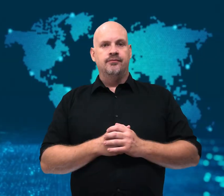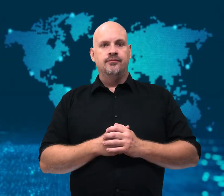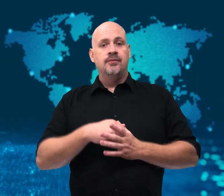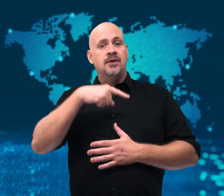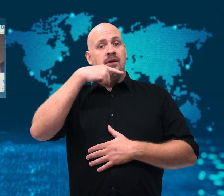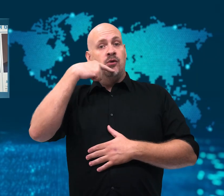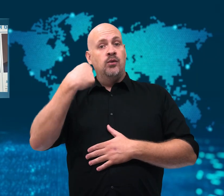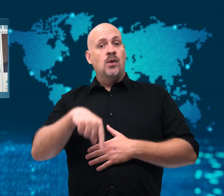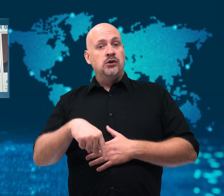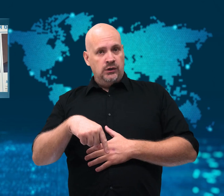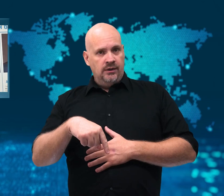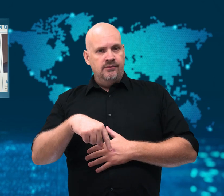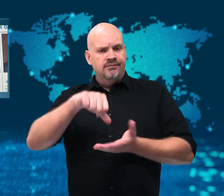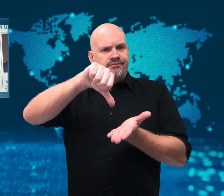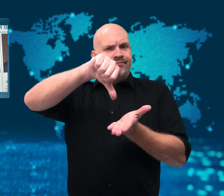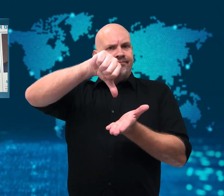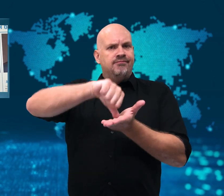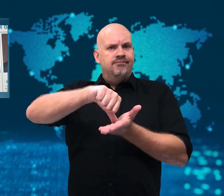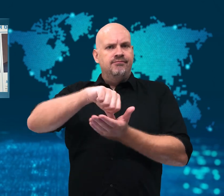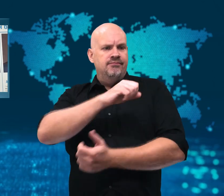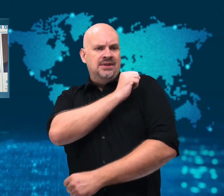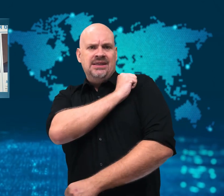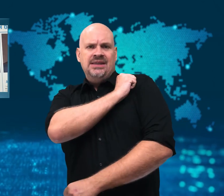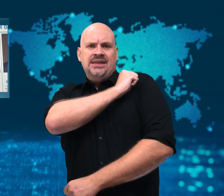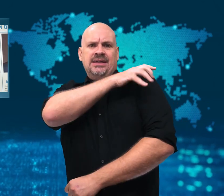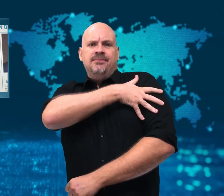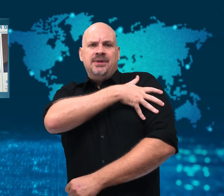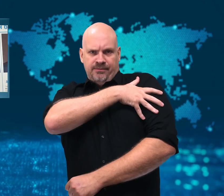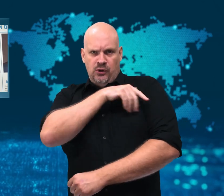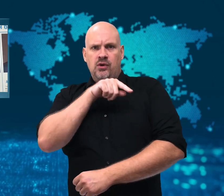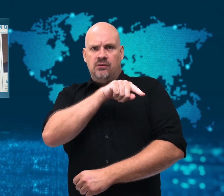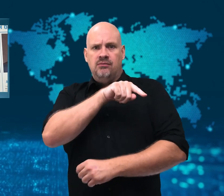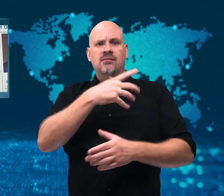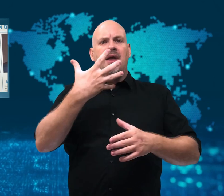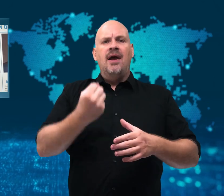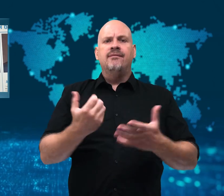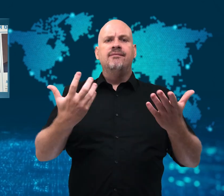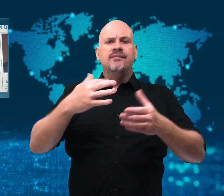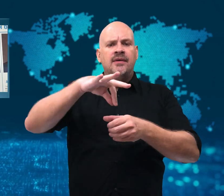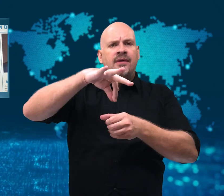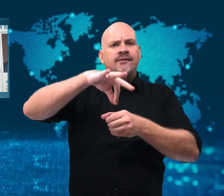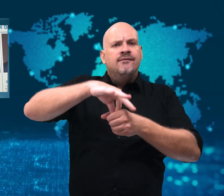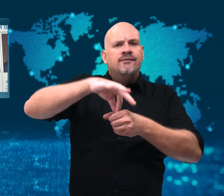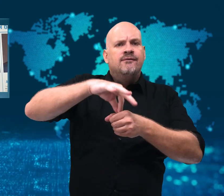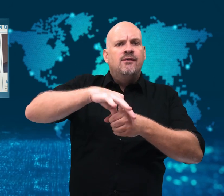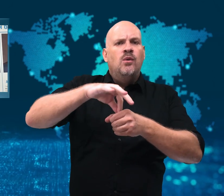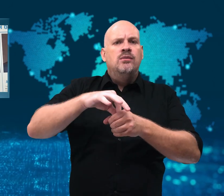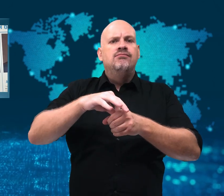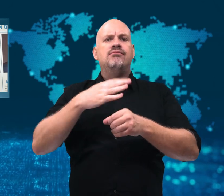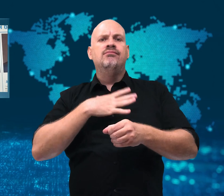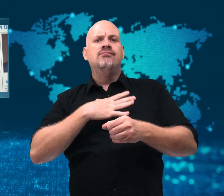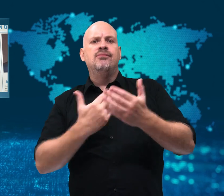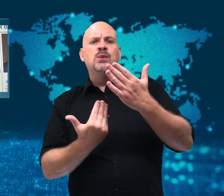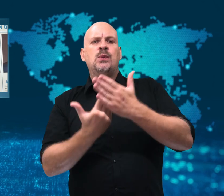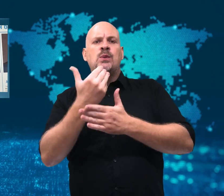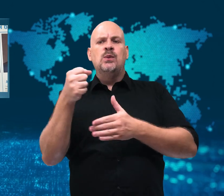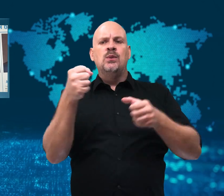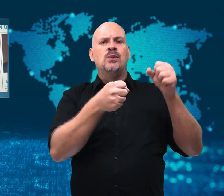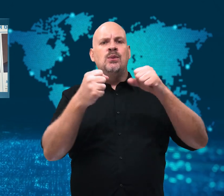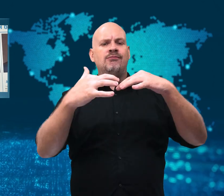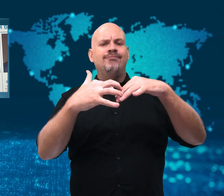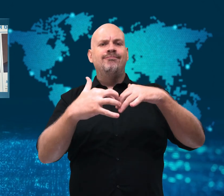[Gavin]: A municipal election ballot in St. Petersburg,